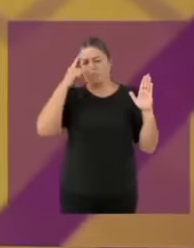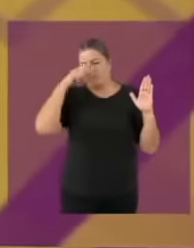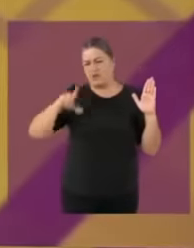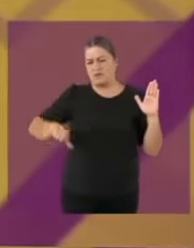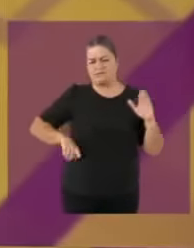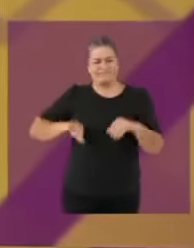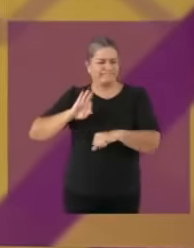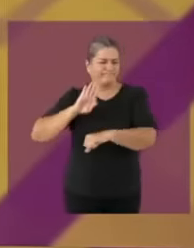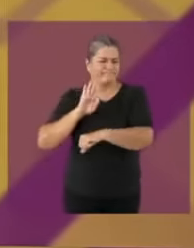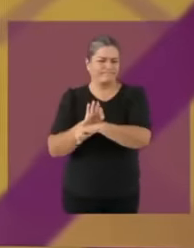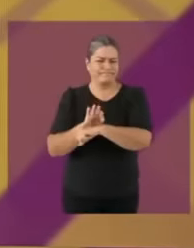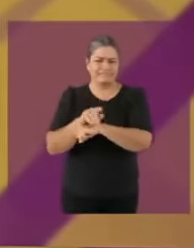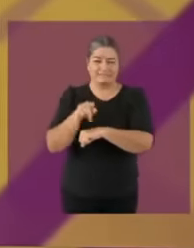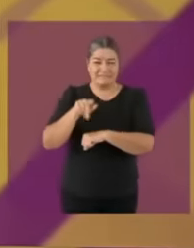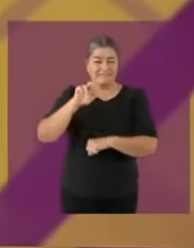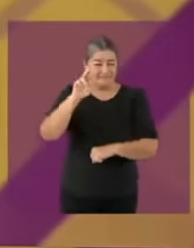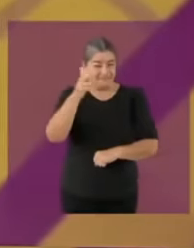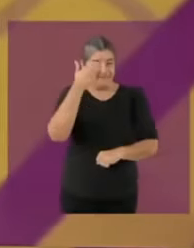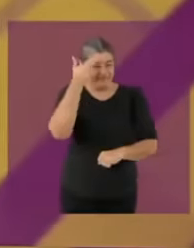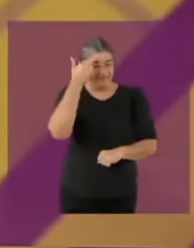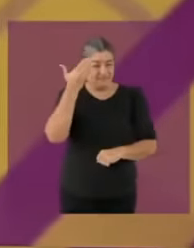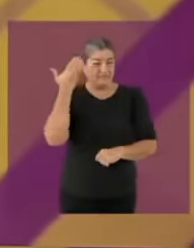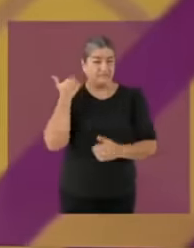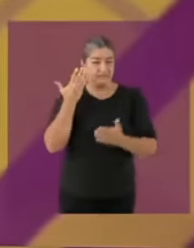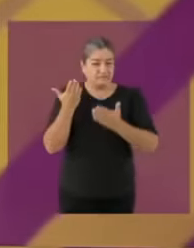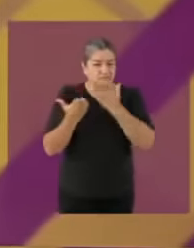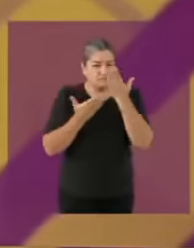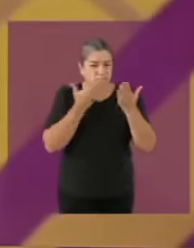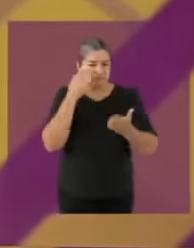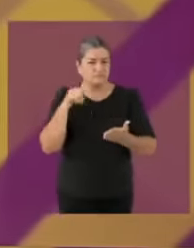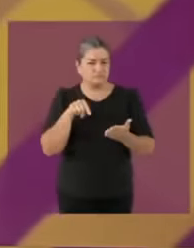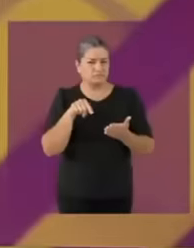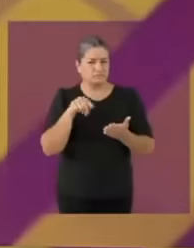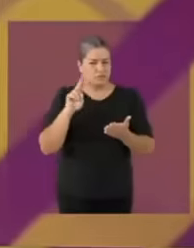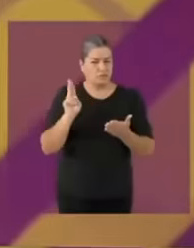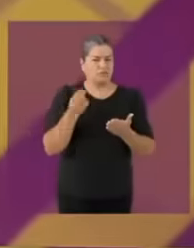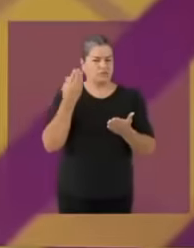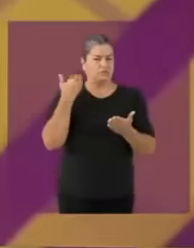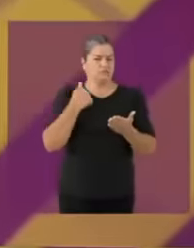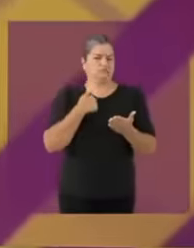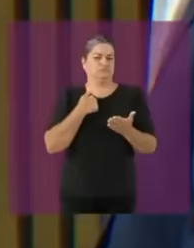against the privatization that the prian wanted to do and I have been a university teacher for